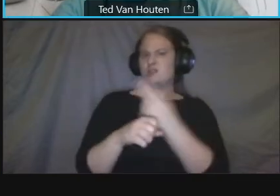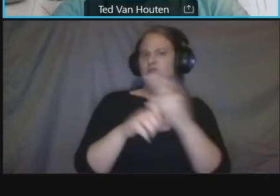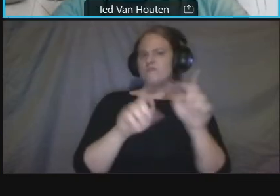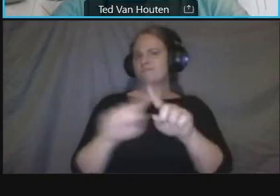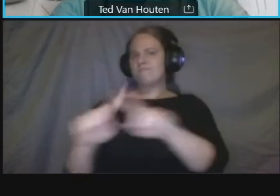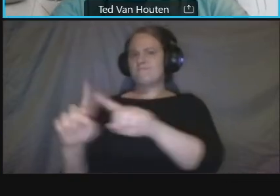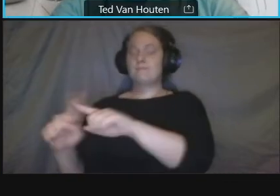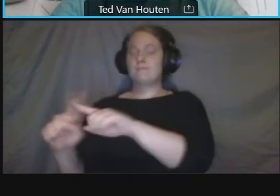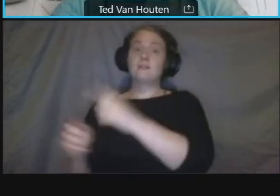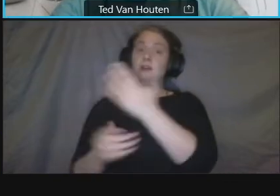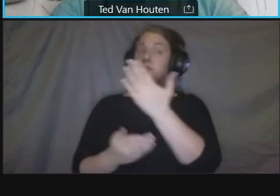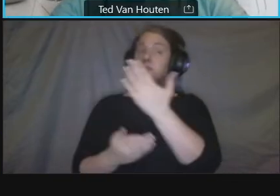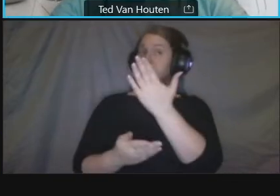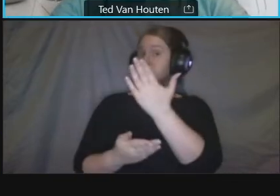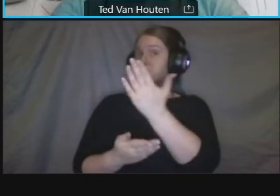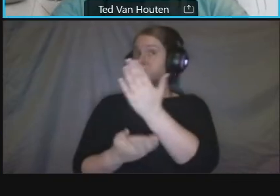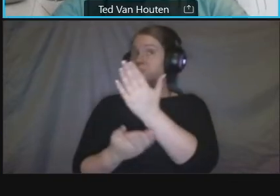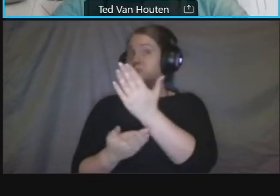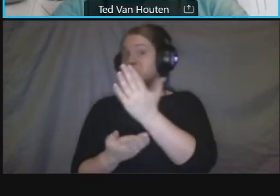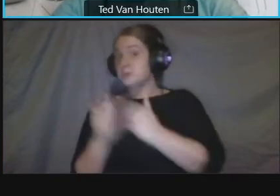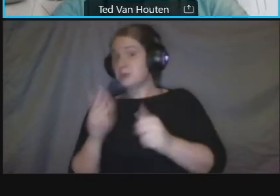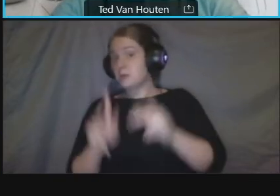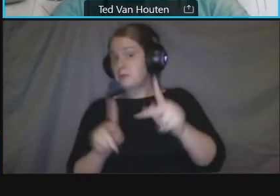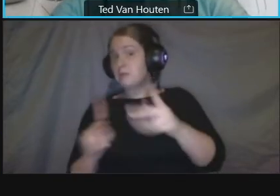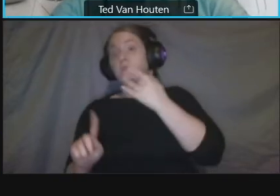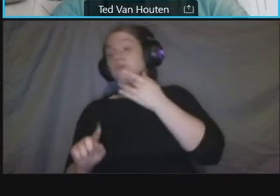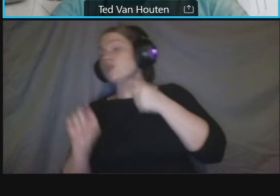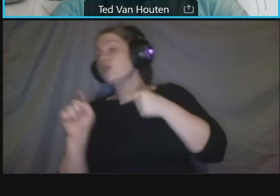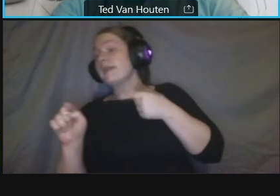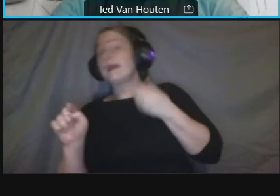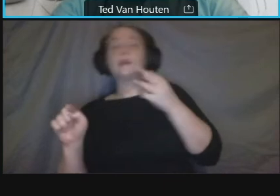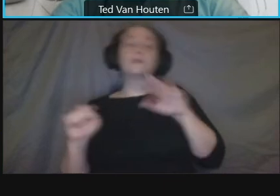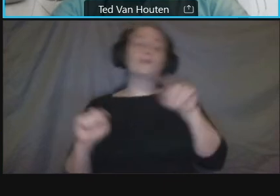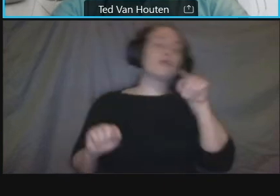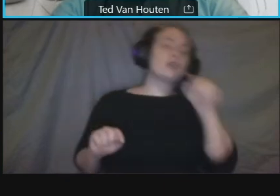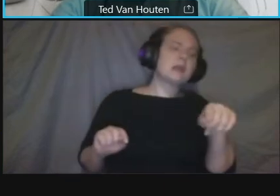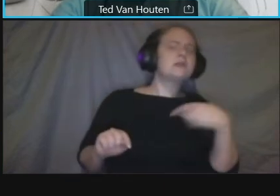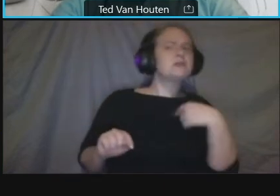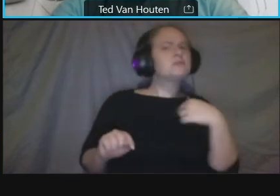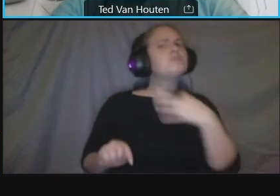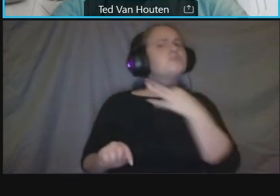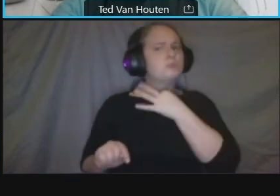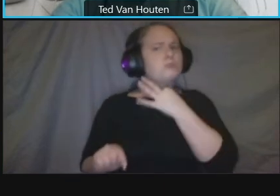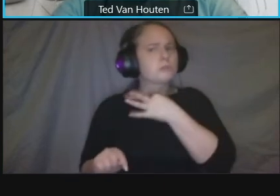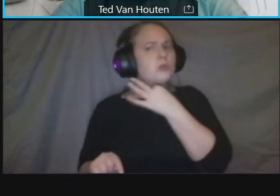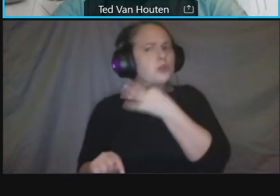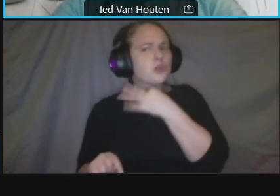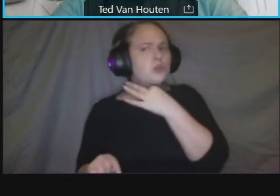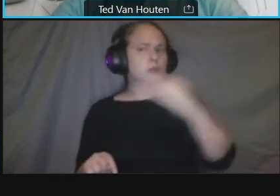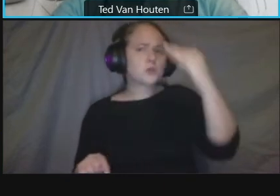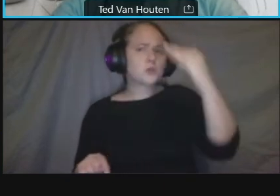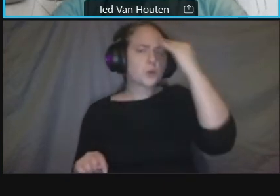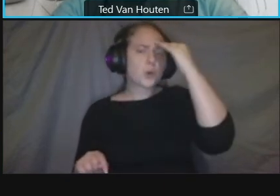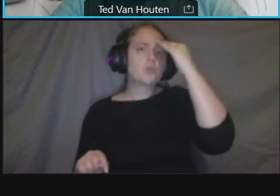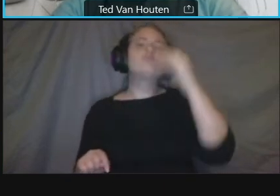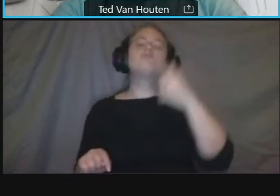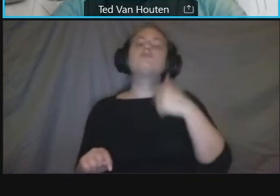uh we may you know we also will check with that team and see uh what the status of those things